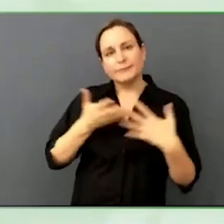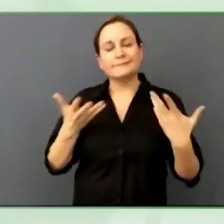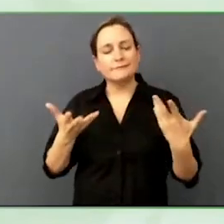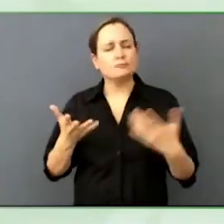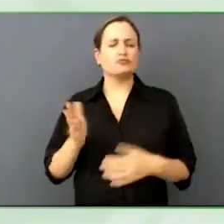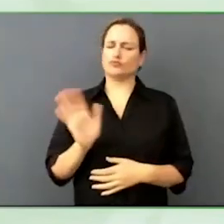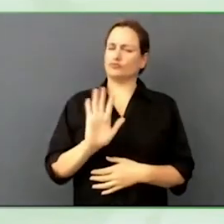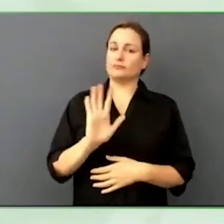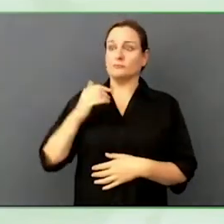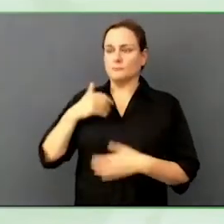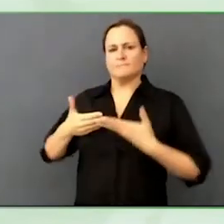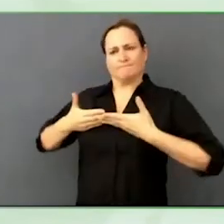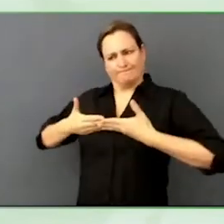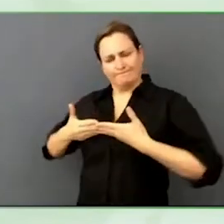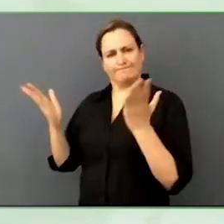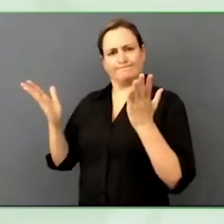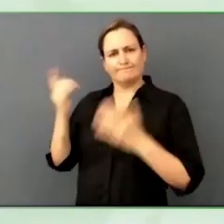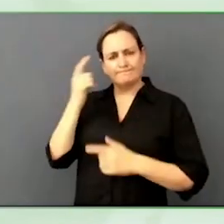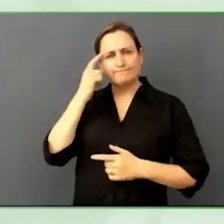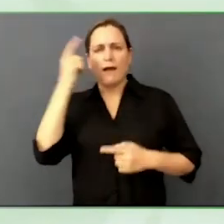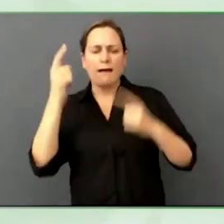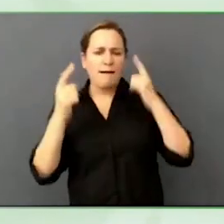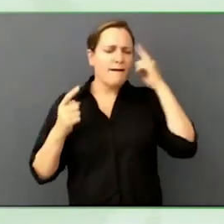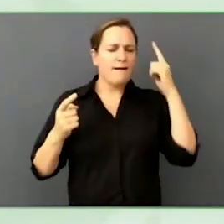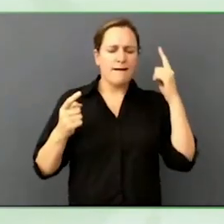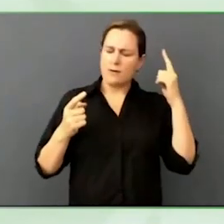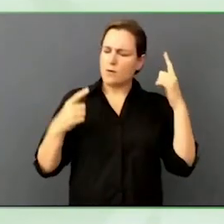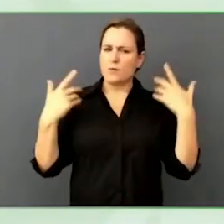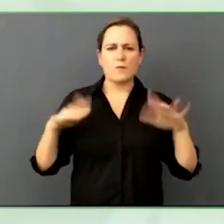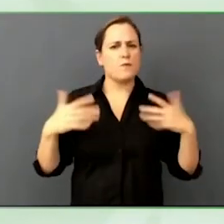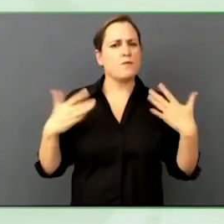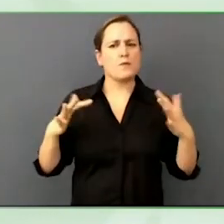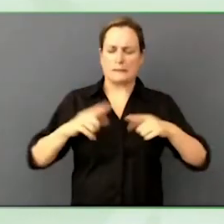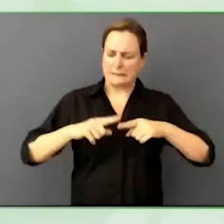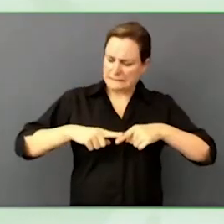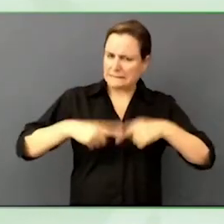We will discuss that but something about your company.